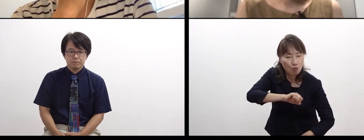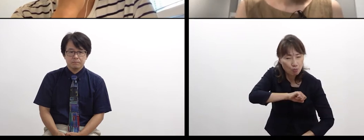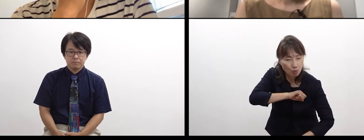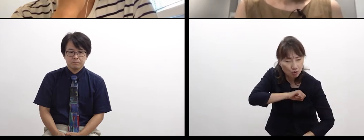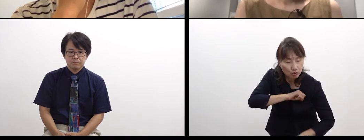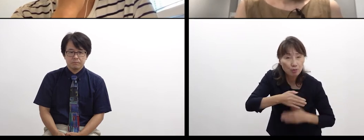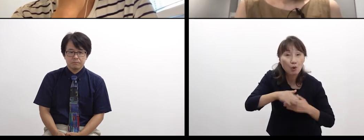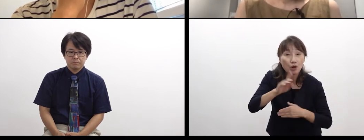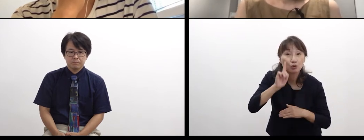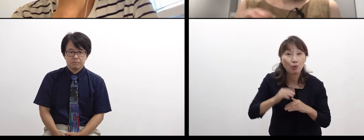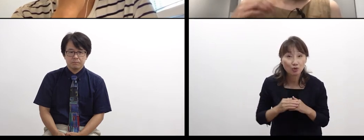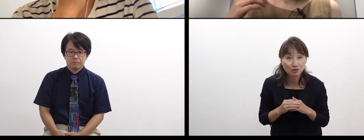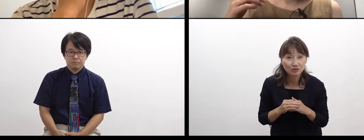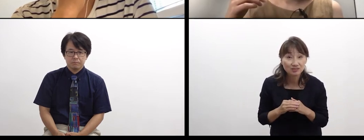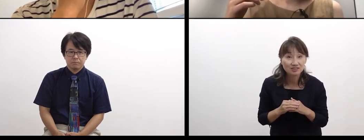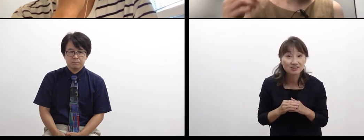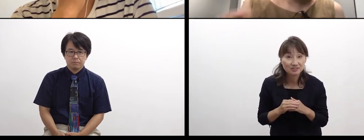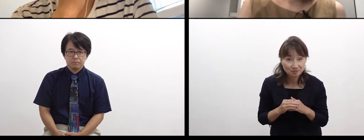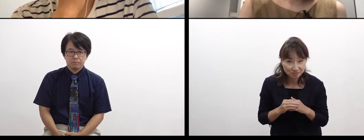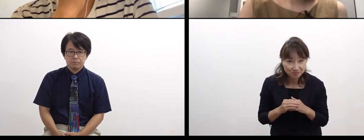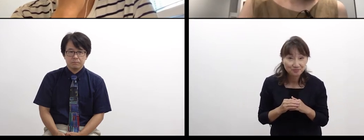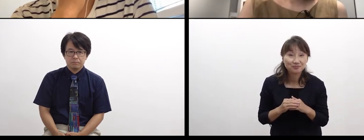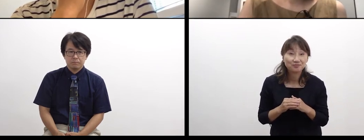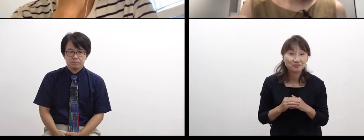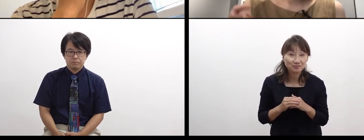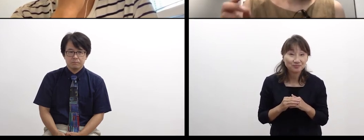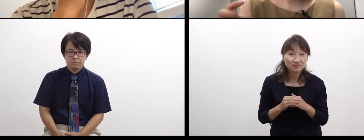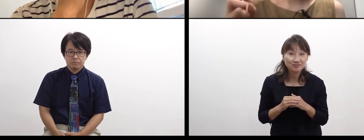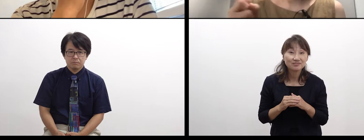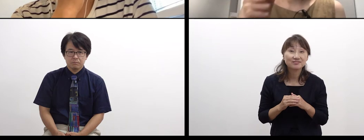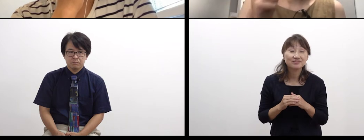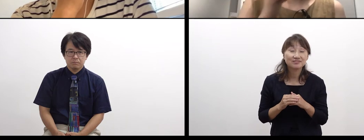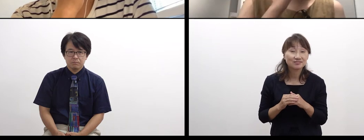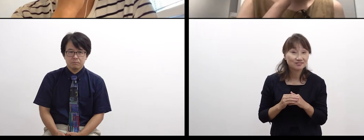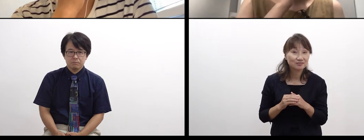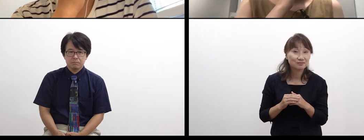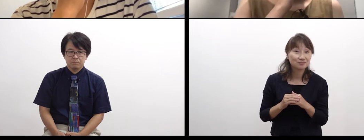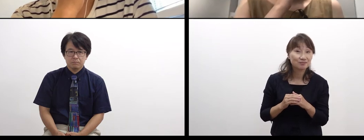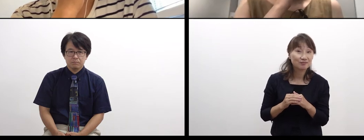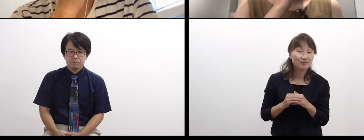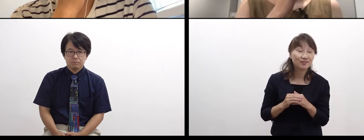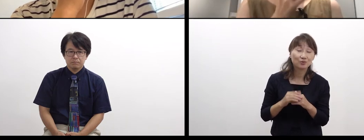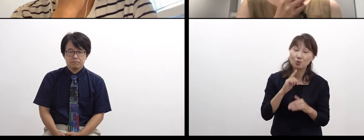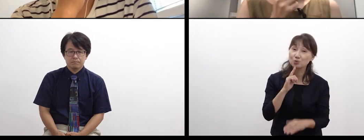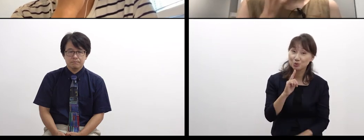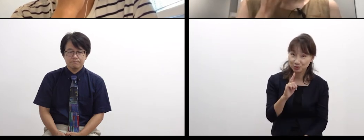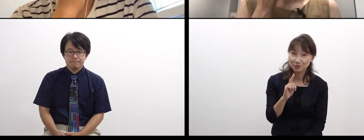You don’t have to reach there to leave it. Sliding such a feeling